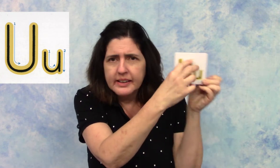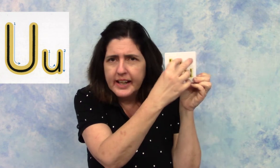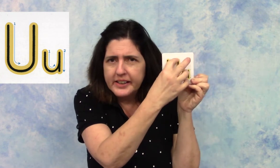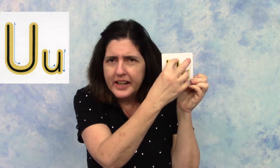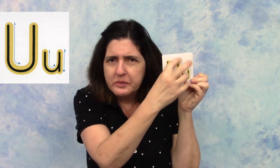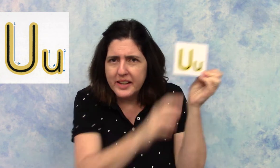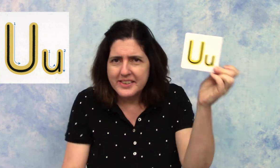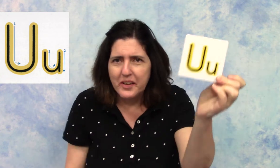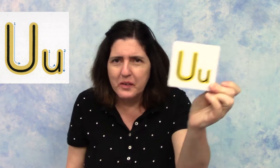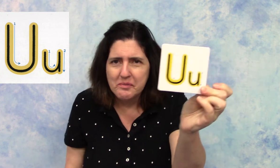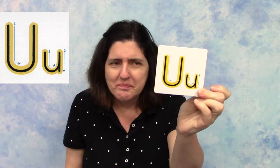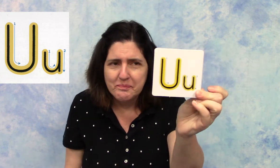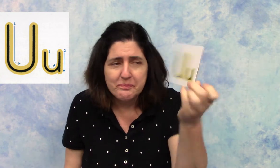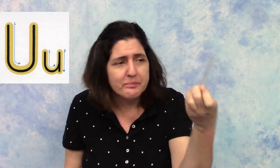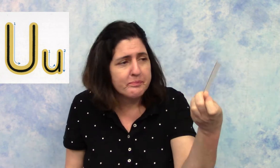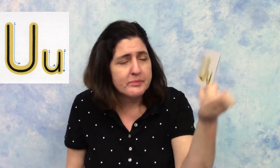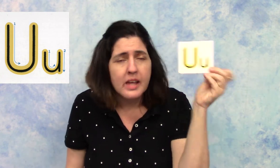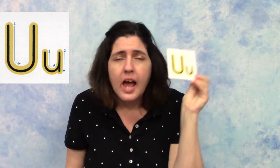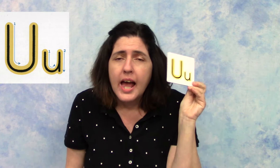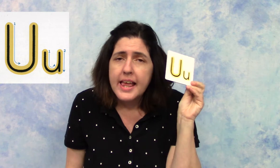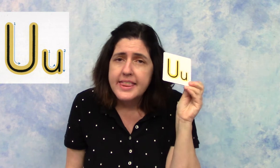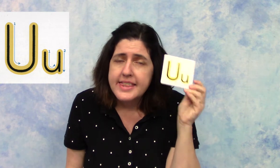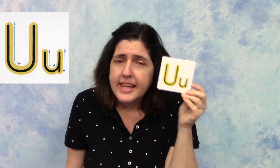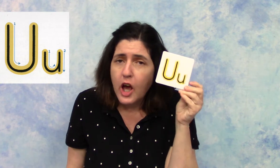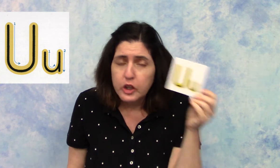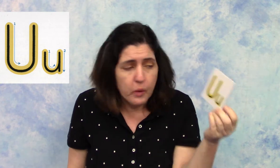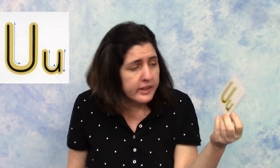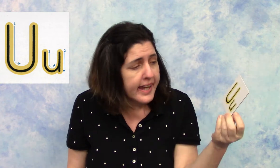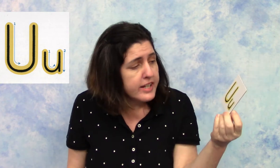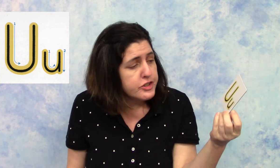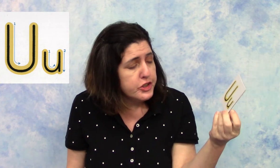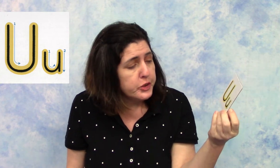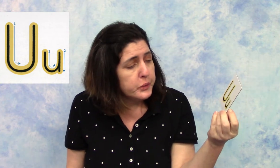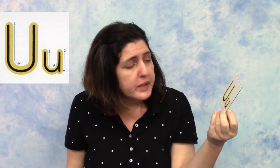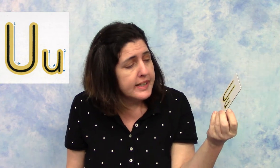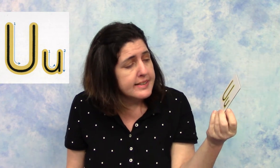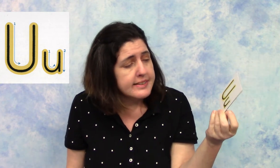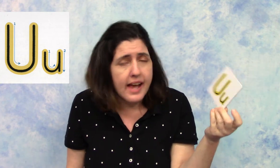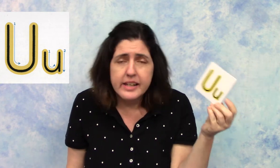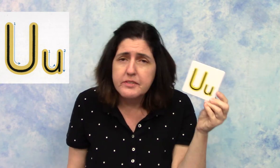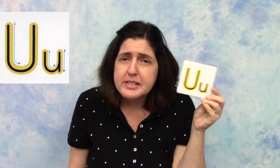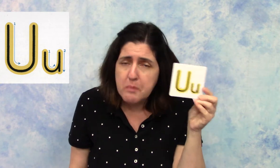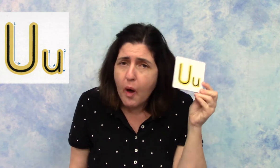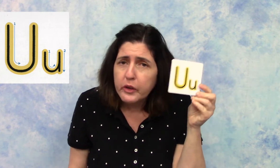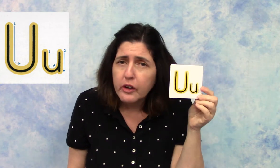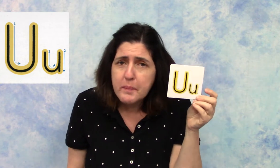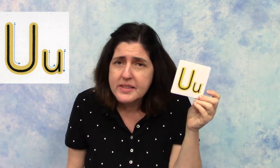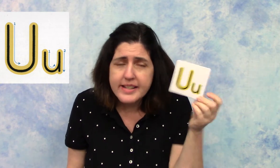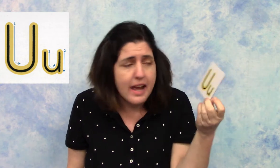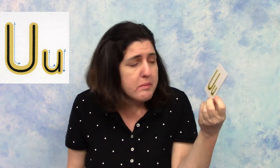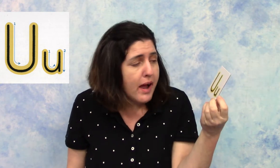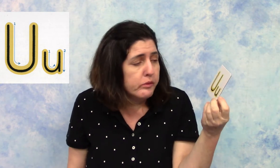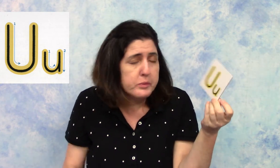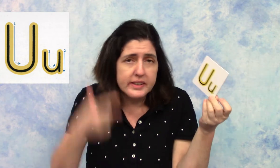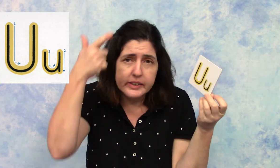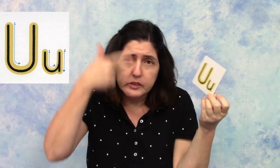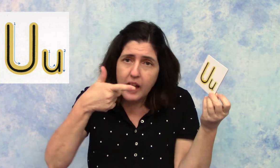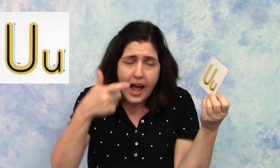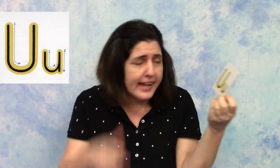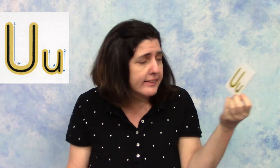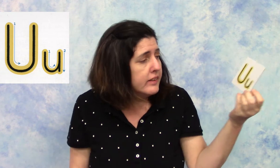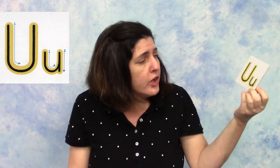and end right there. The lowercase "U" is kind of a smaller upside down mountain with a little line.